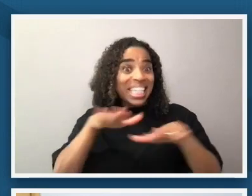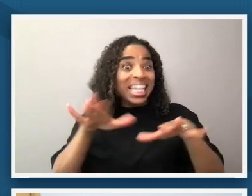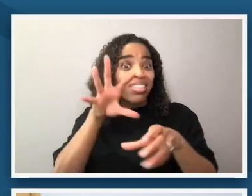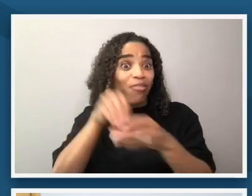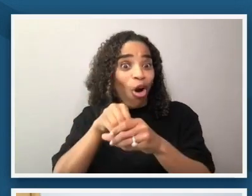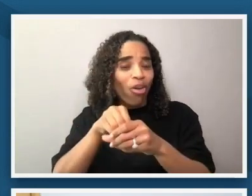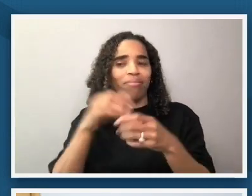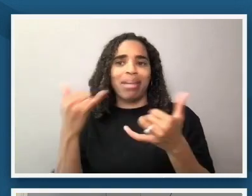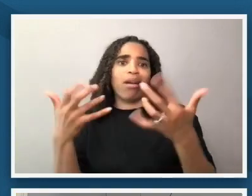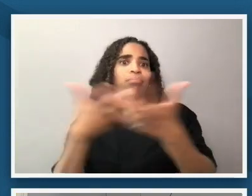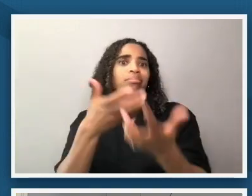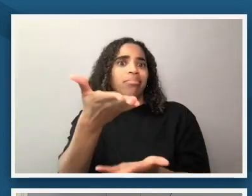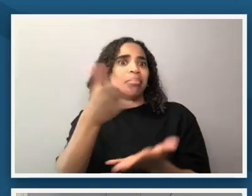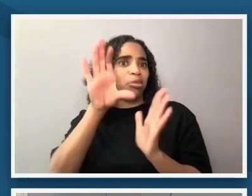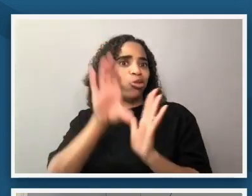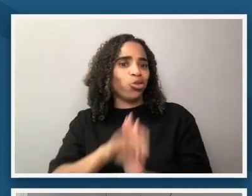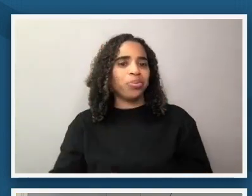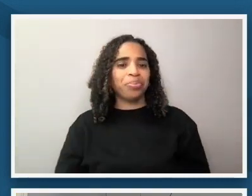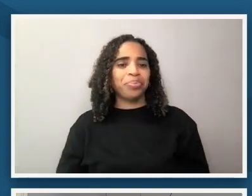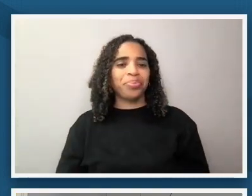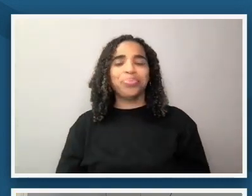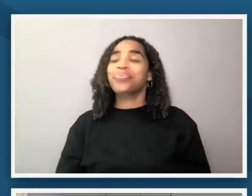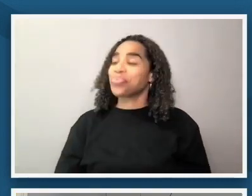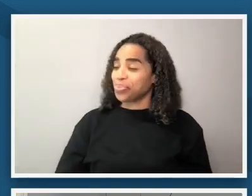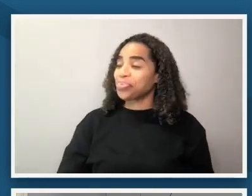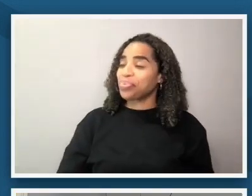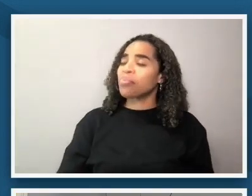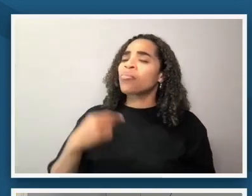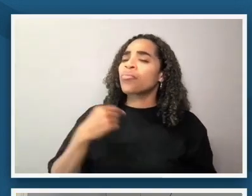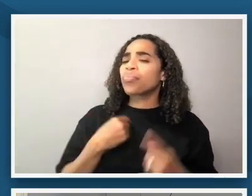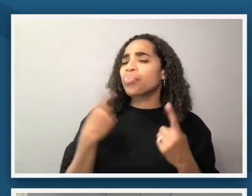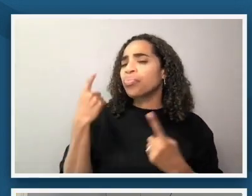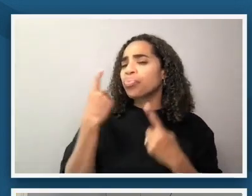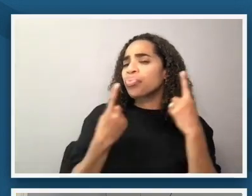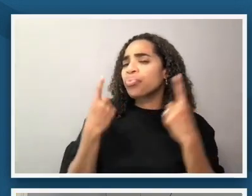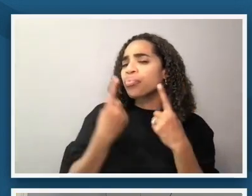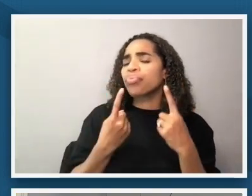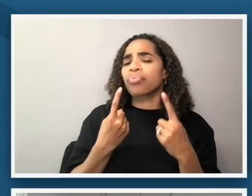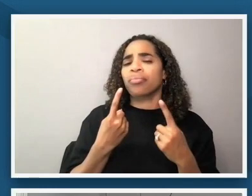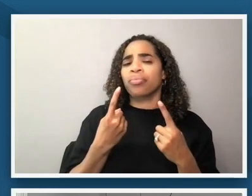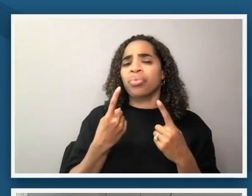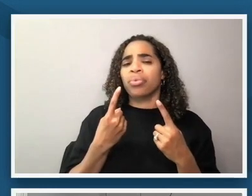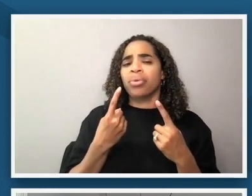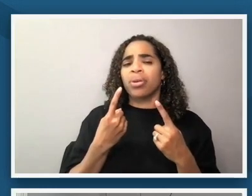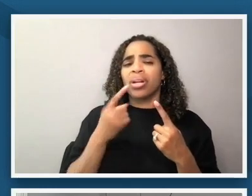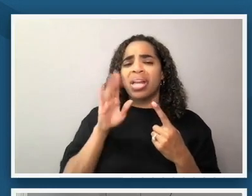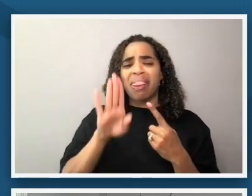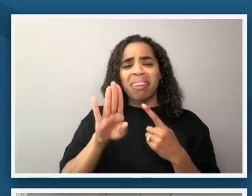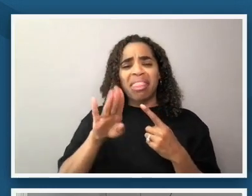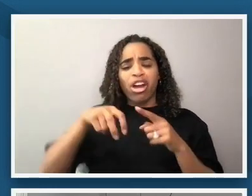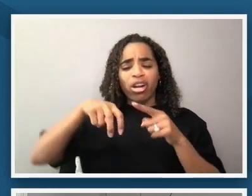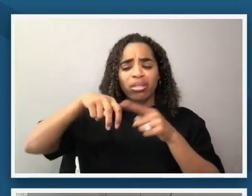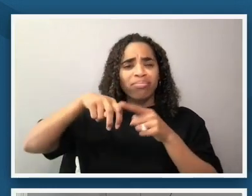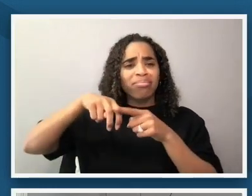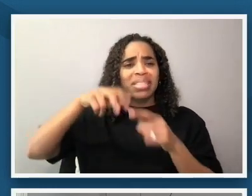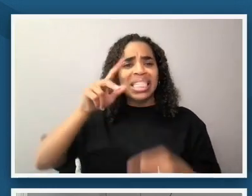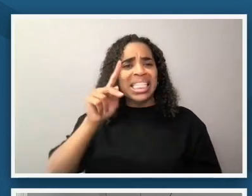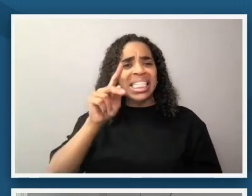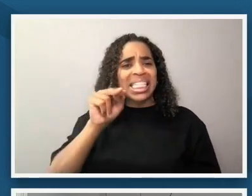i'm i'm thinking about these people's knees on the concrete and